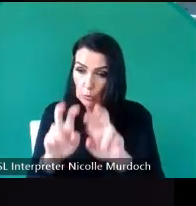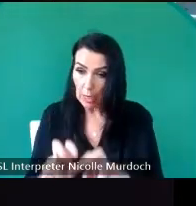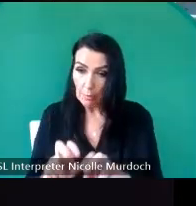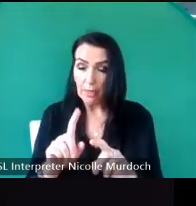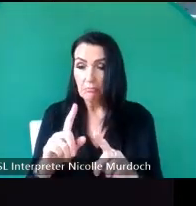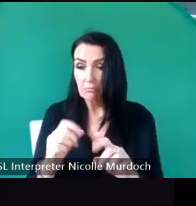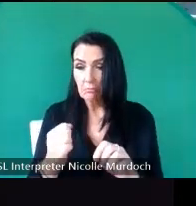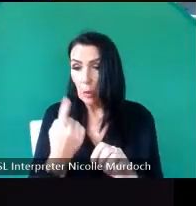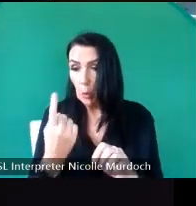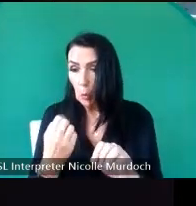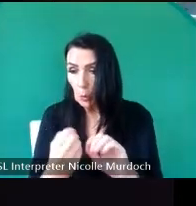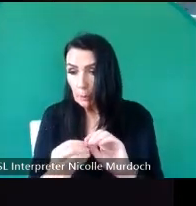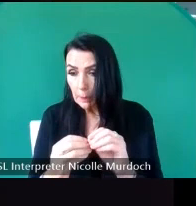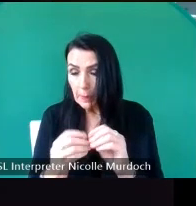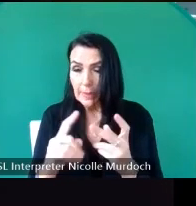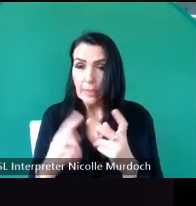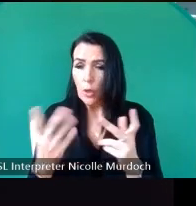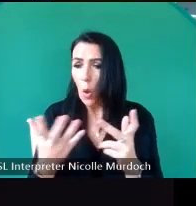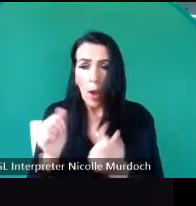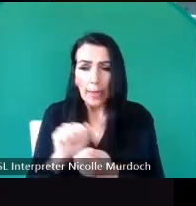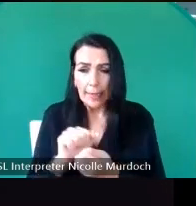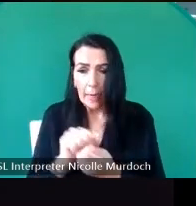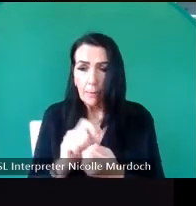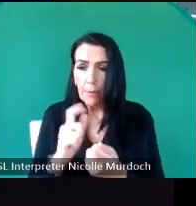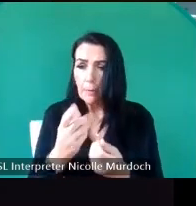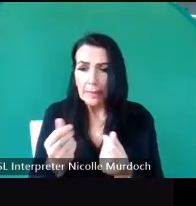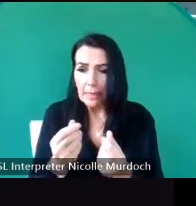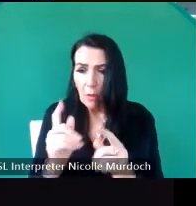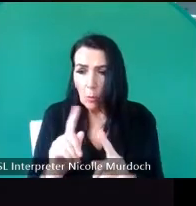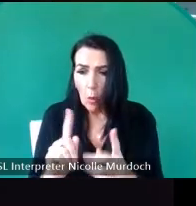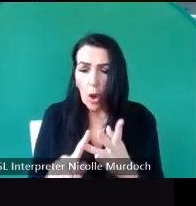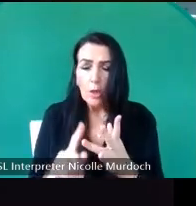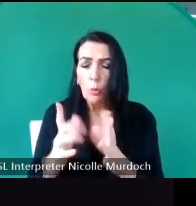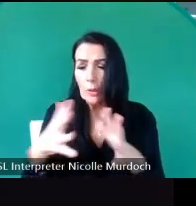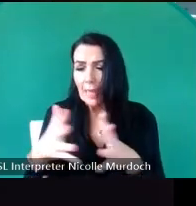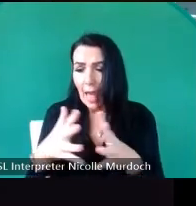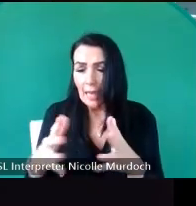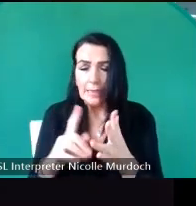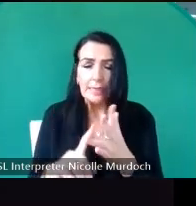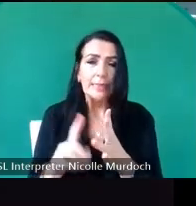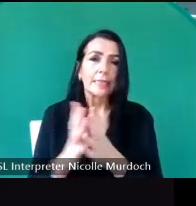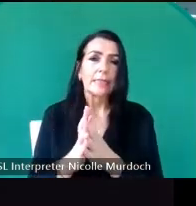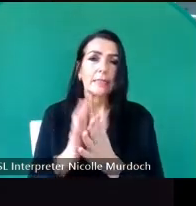where is the item in the church what's it made of what size is it um record all the memorial